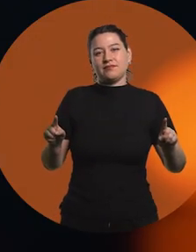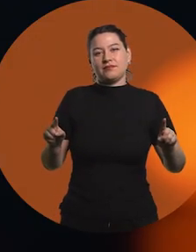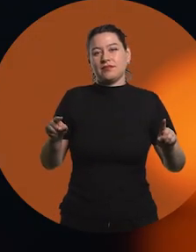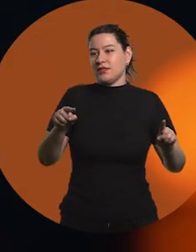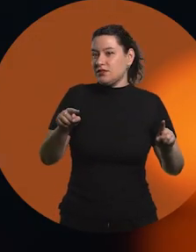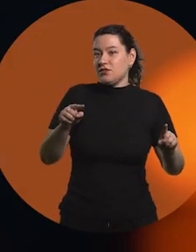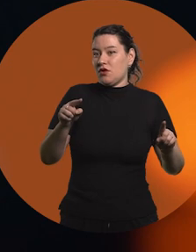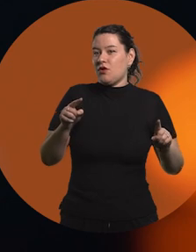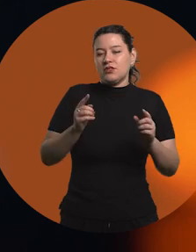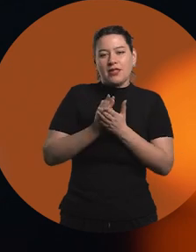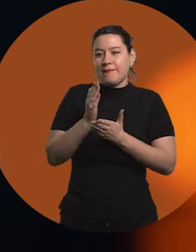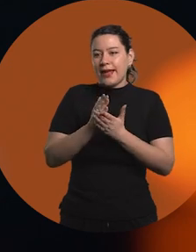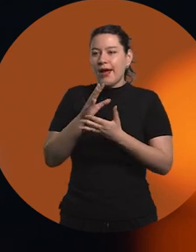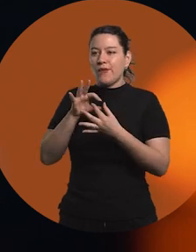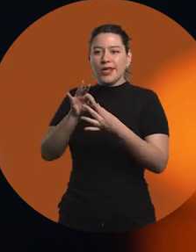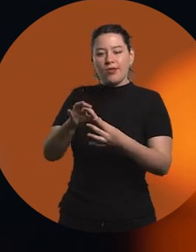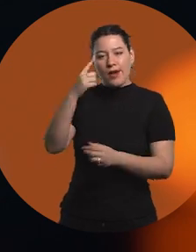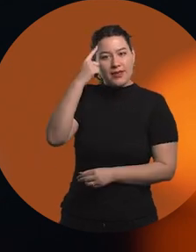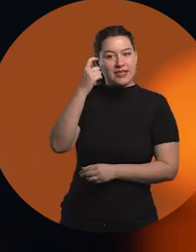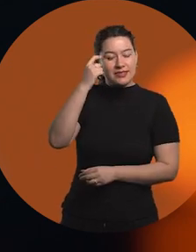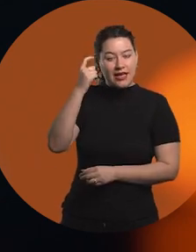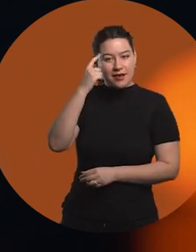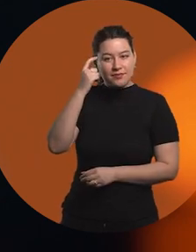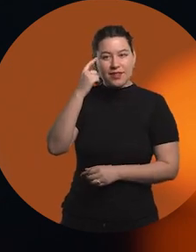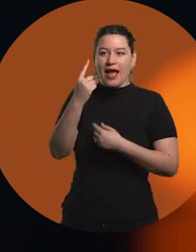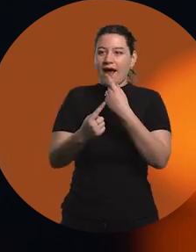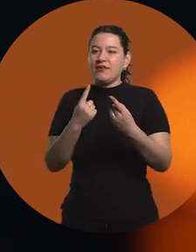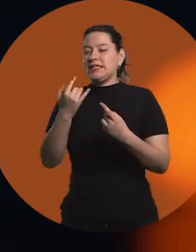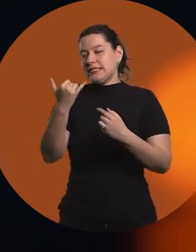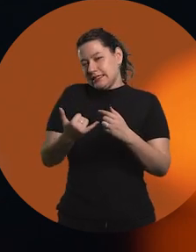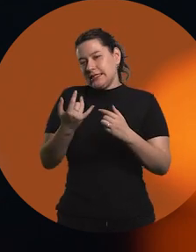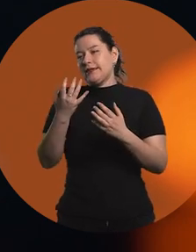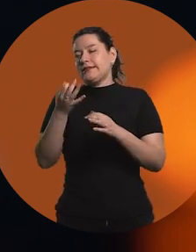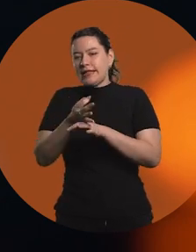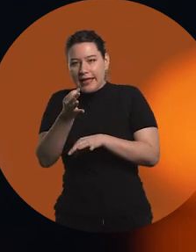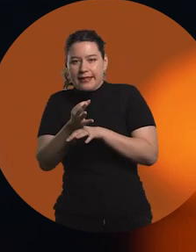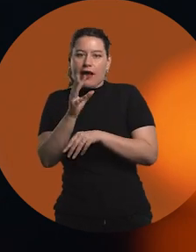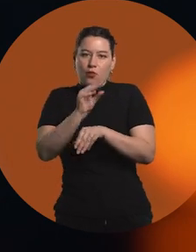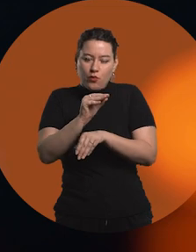and it is a super experiential thing. It's hard, sometimes. There are courses, there are a lot of things,